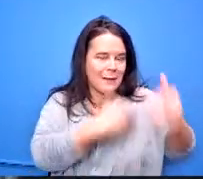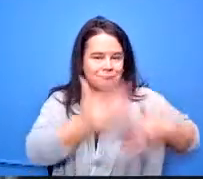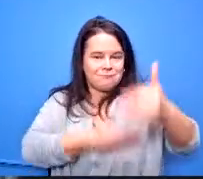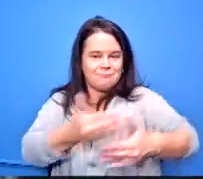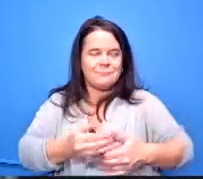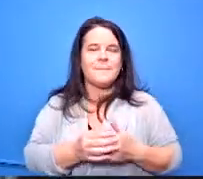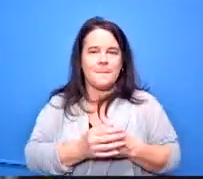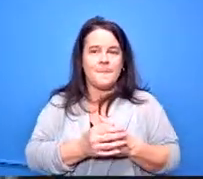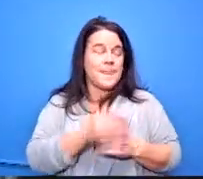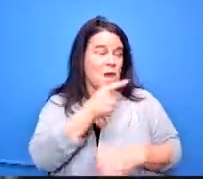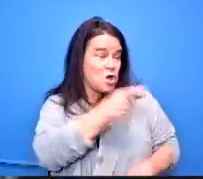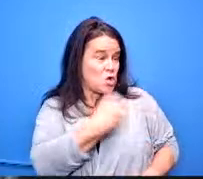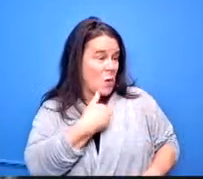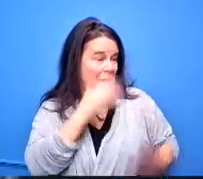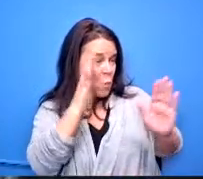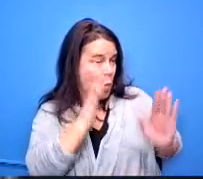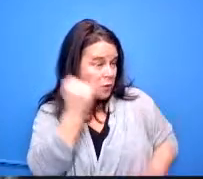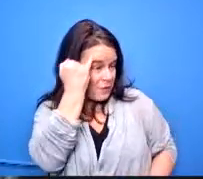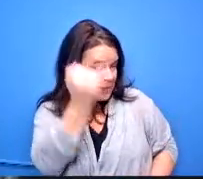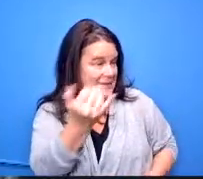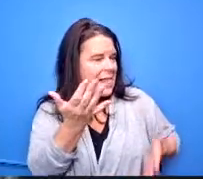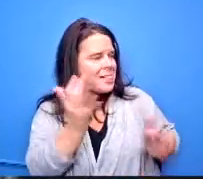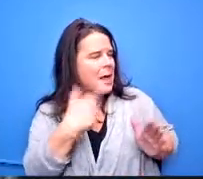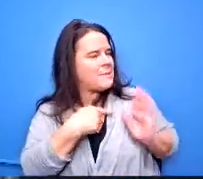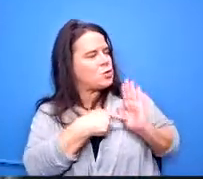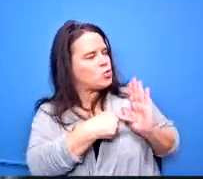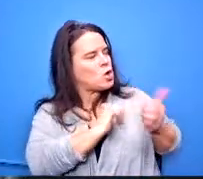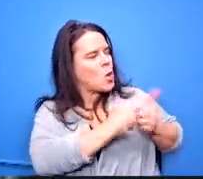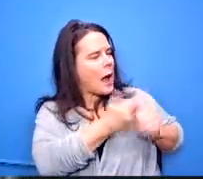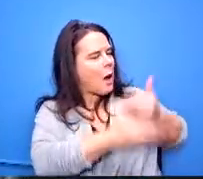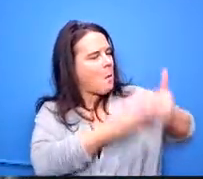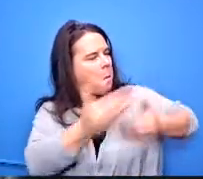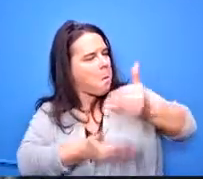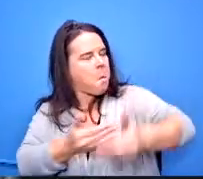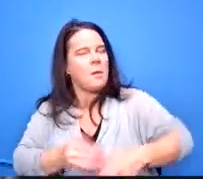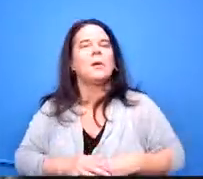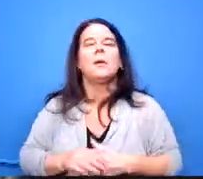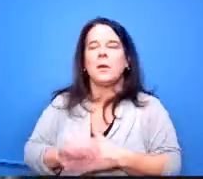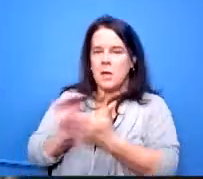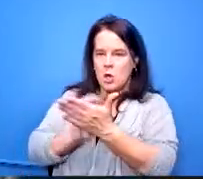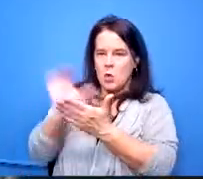great idea let me show you how you shape it into a course plan the curriculum team does that okay